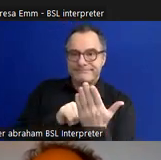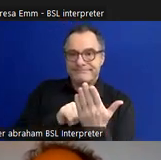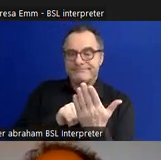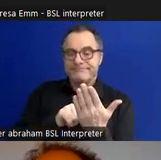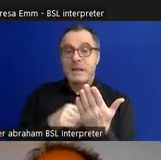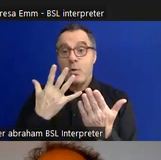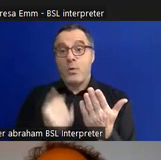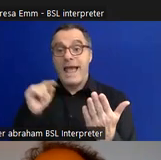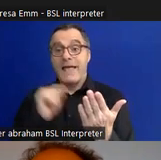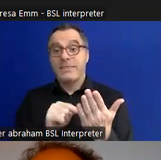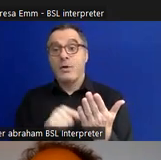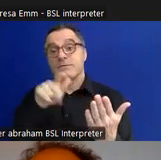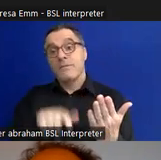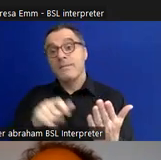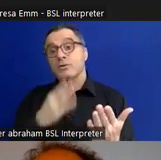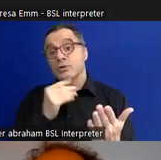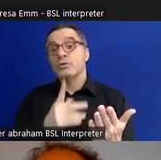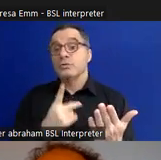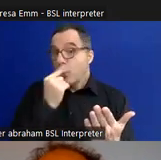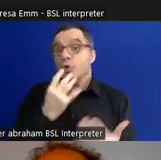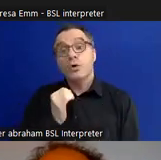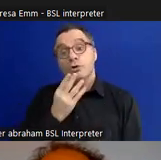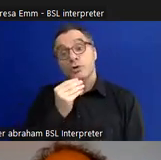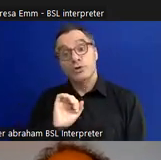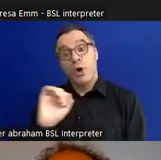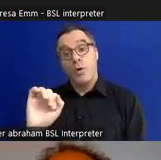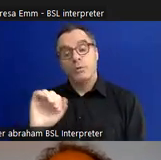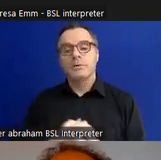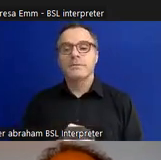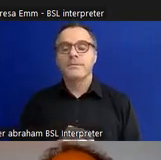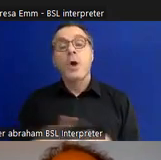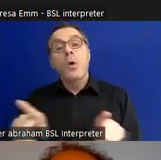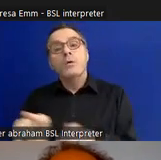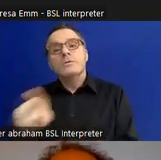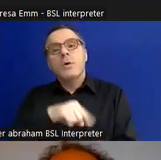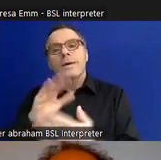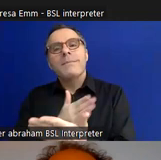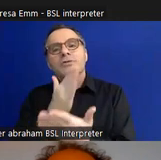and also for your own if you had them. Alongside that we also made sure we did regular BSL,